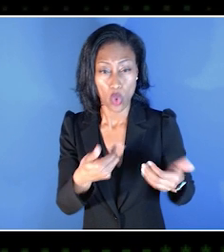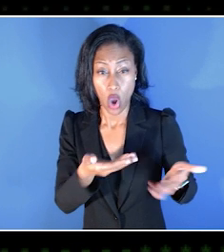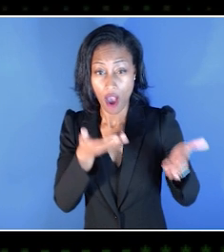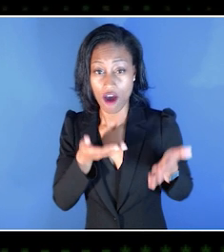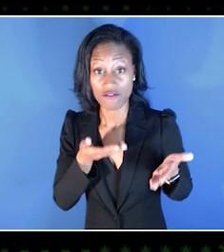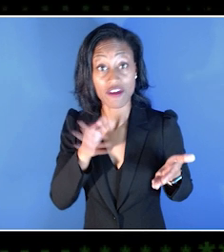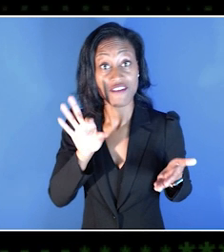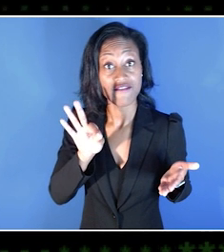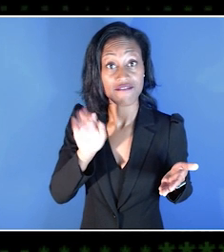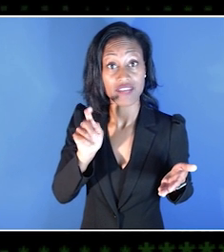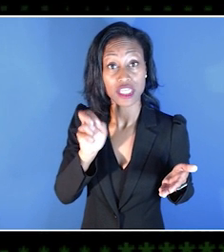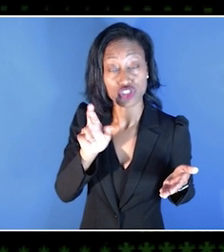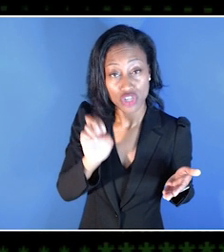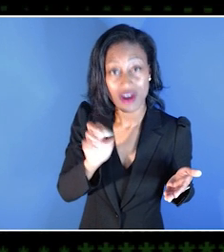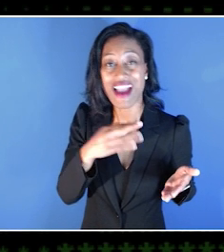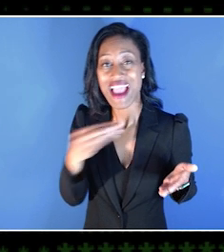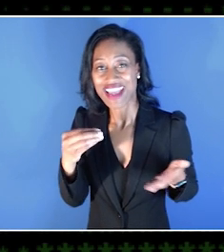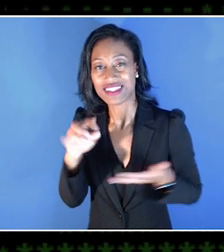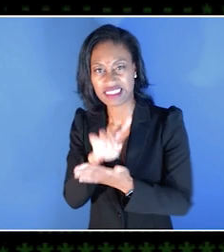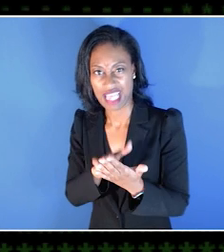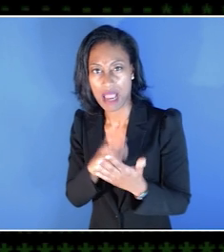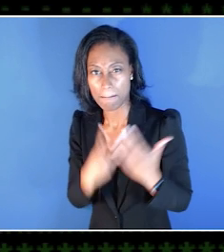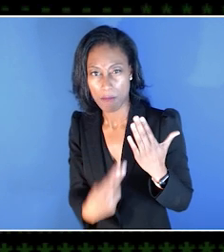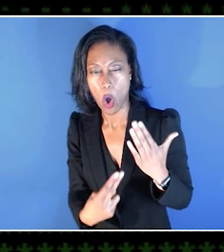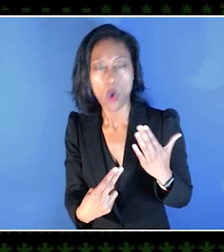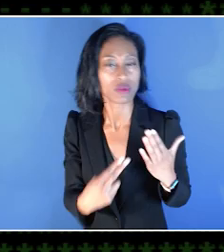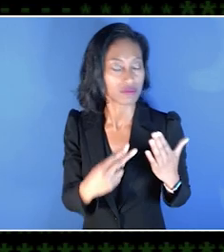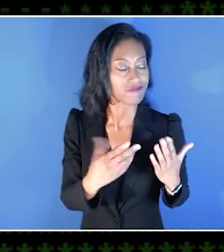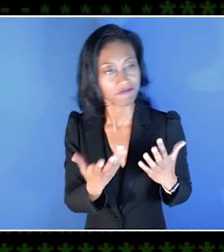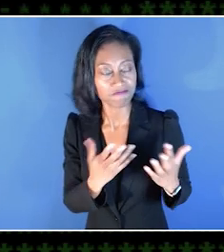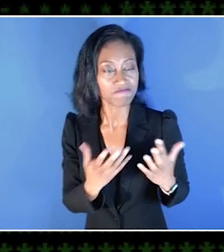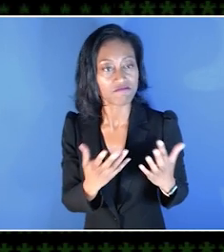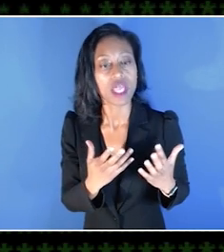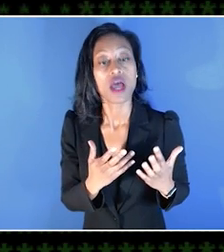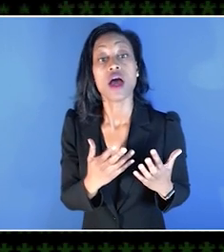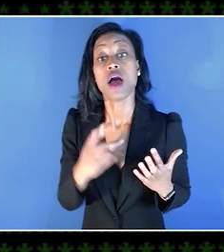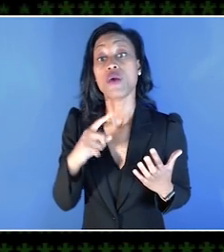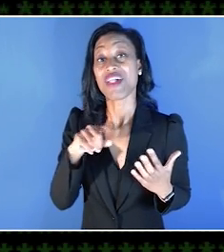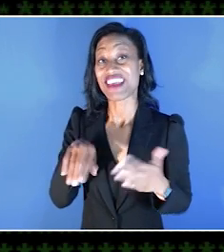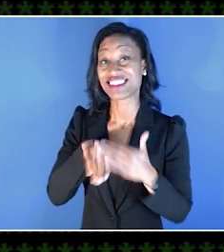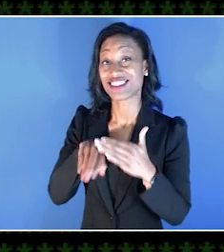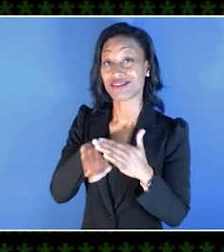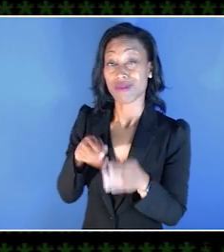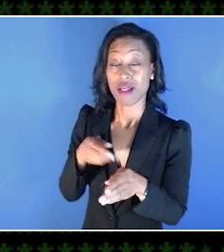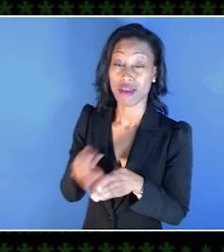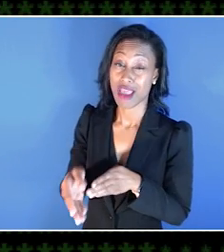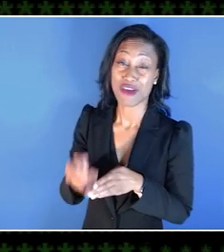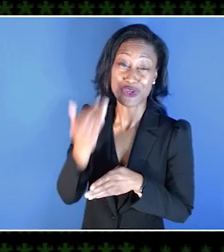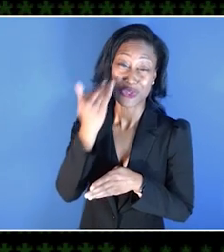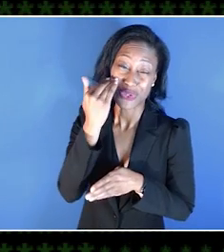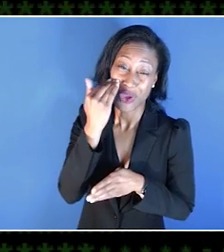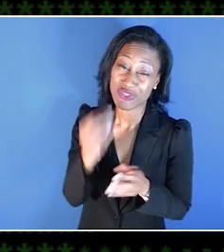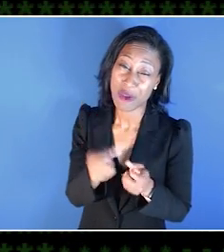not just in terms of features, but also in terms of design. Looking into this area of accessibility, there are many different ways